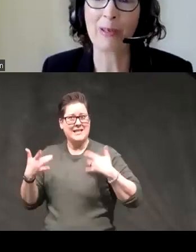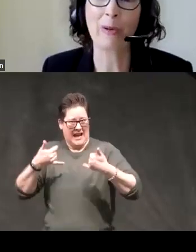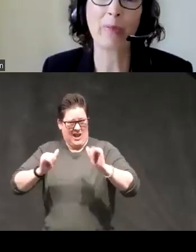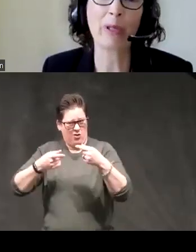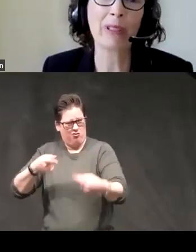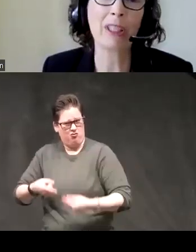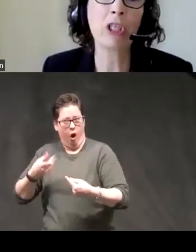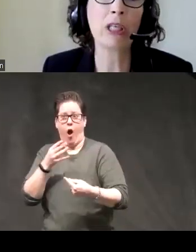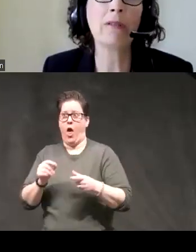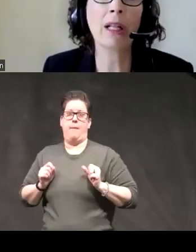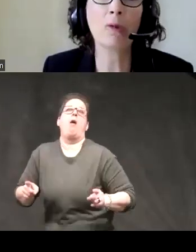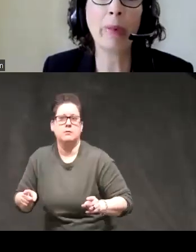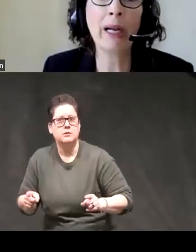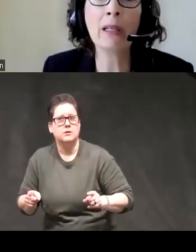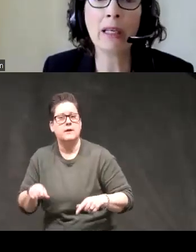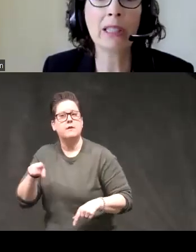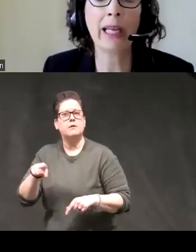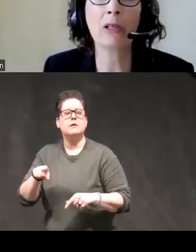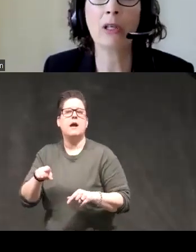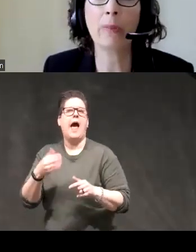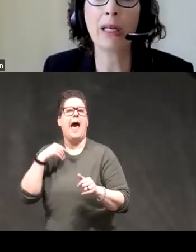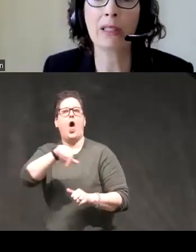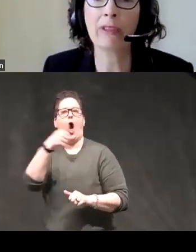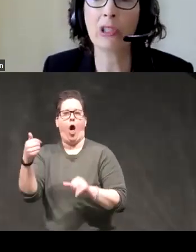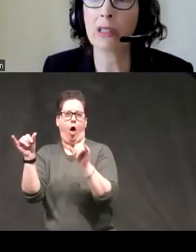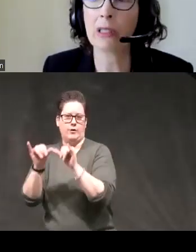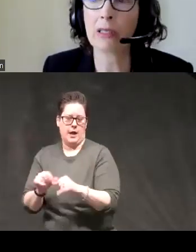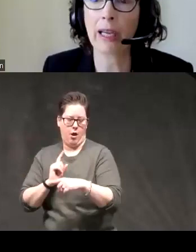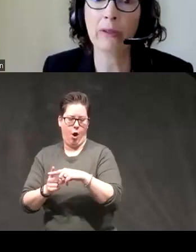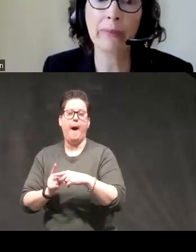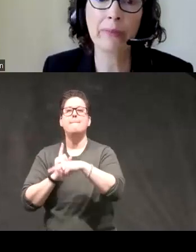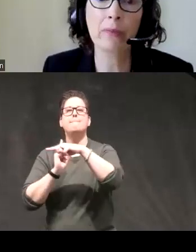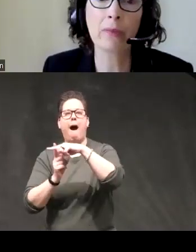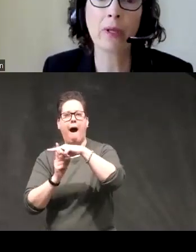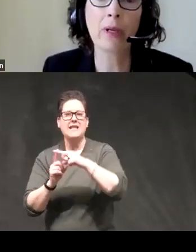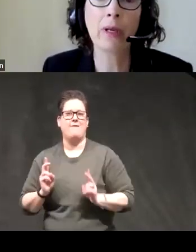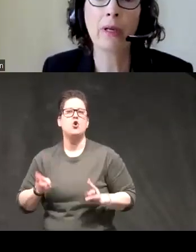also impulsive and she developed a parallel scale called the positive urgency scale okay